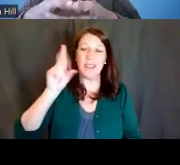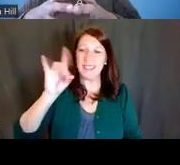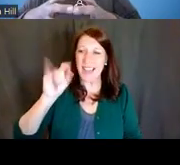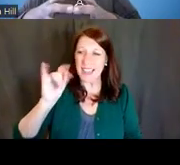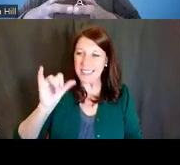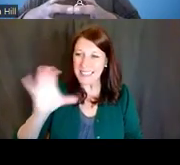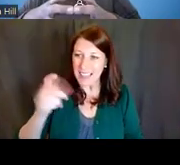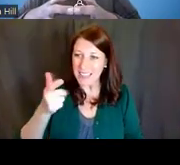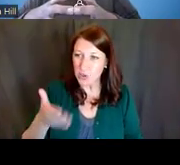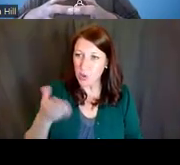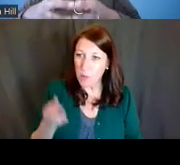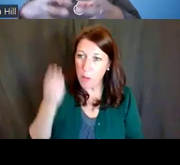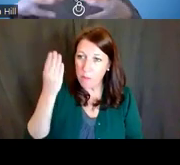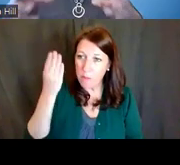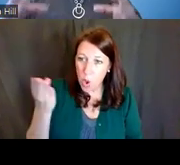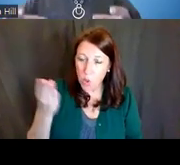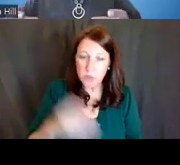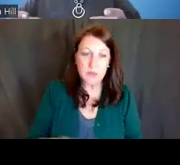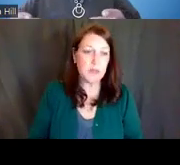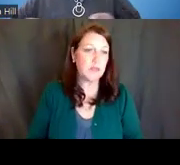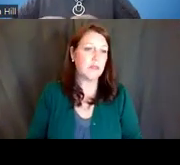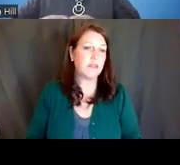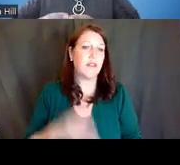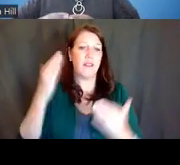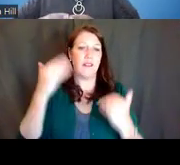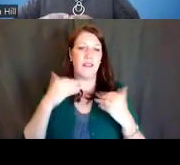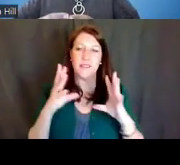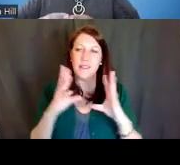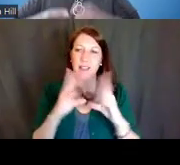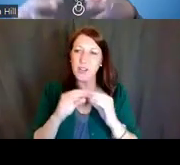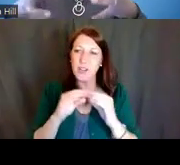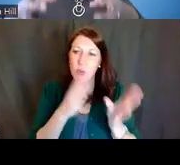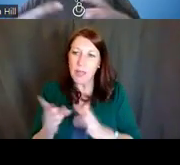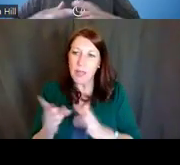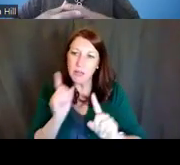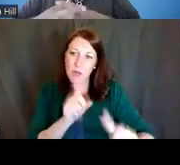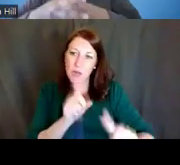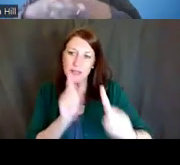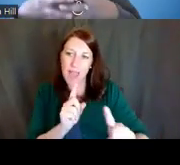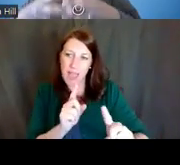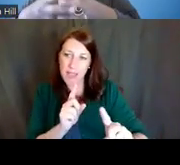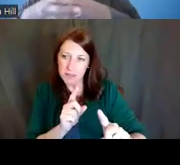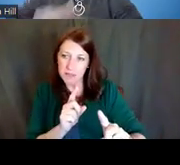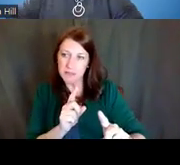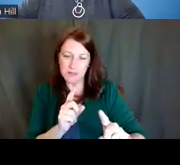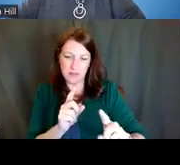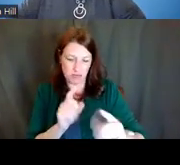the conferences you plan to attend -- they should all fit together.